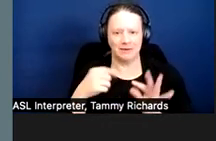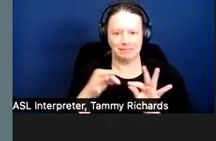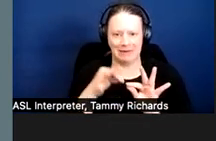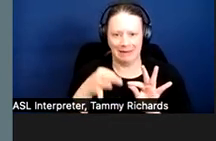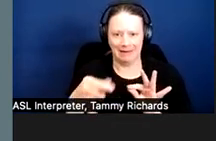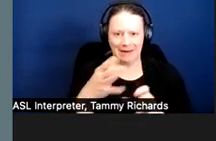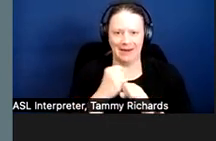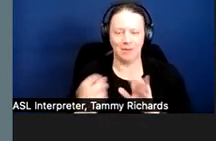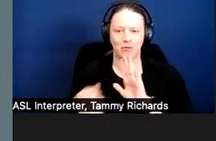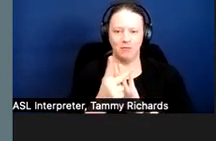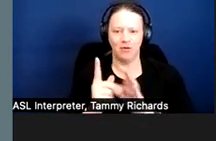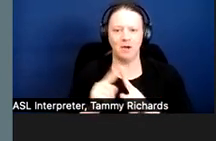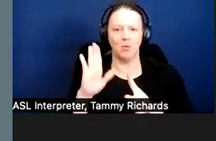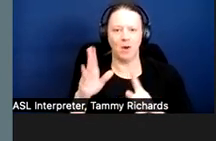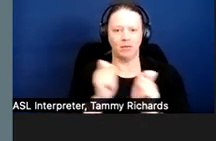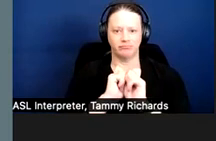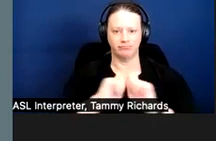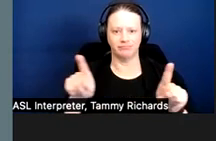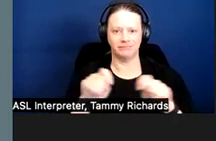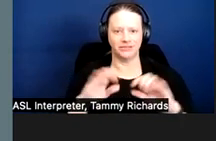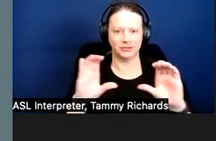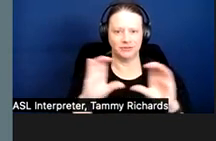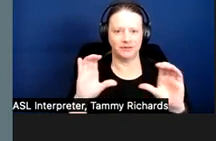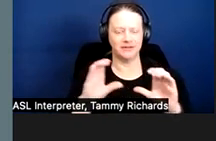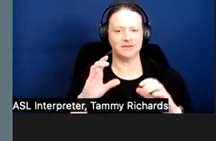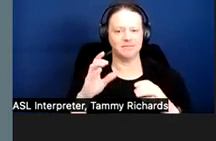next day or so to folks that have attended.